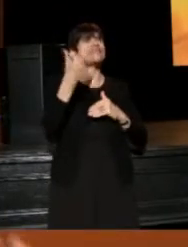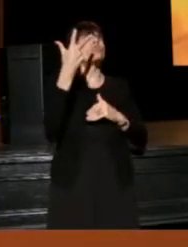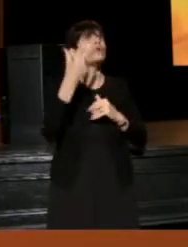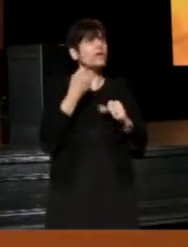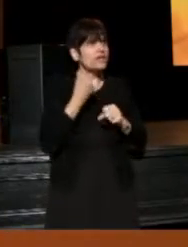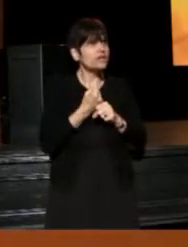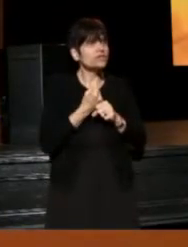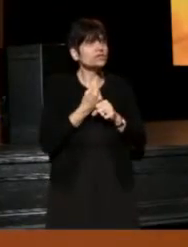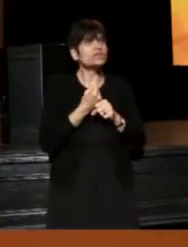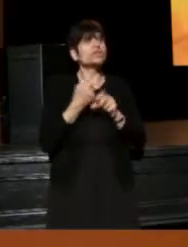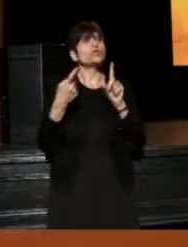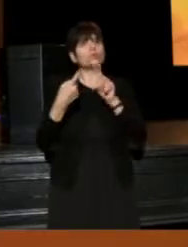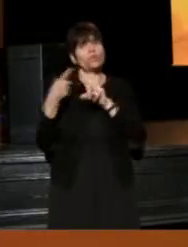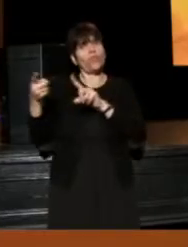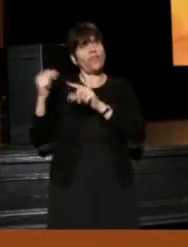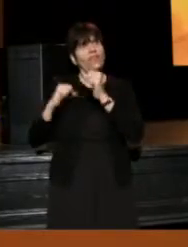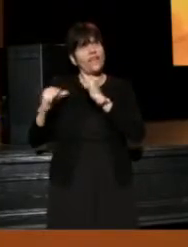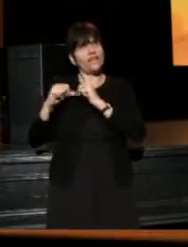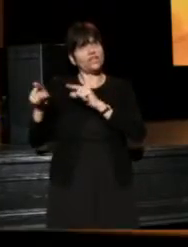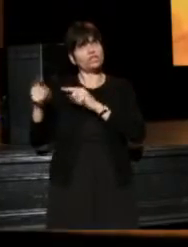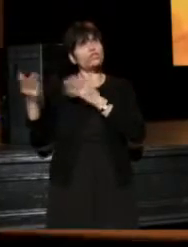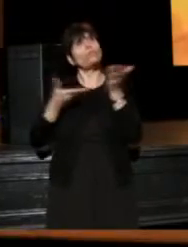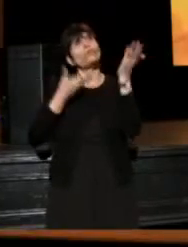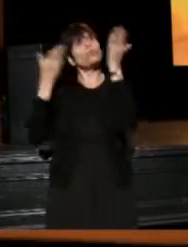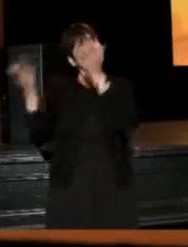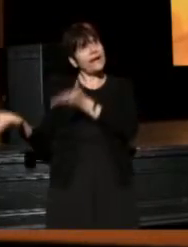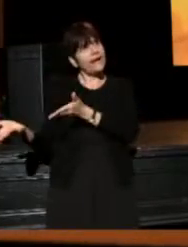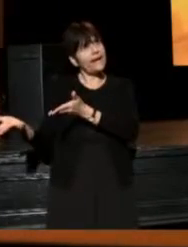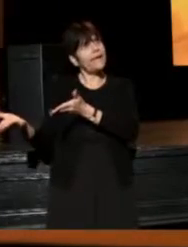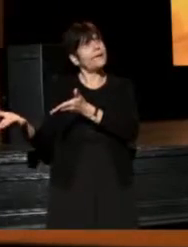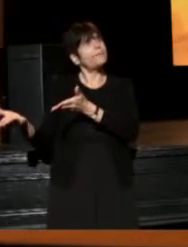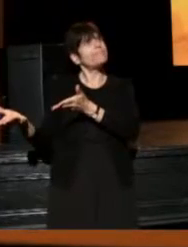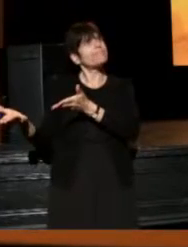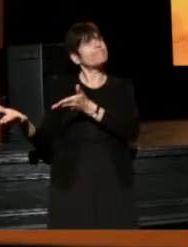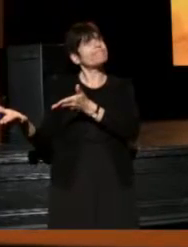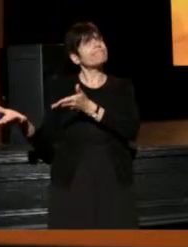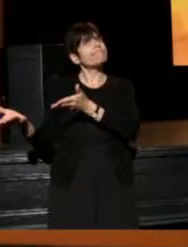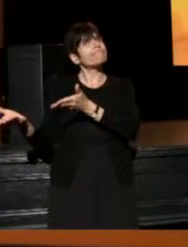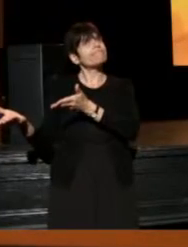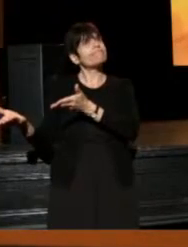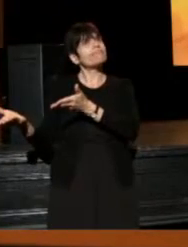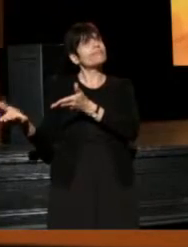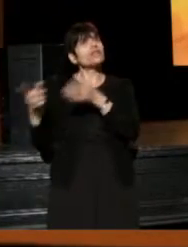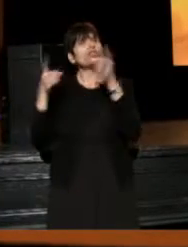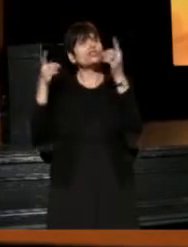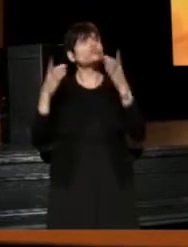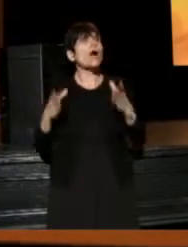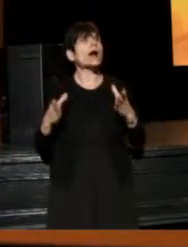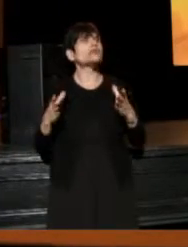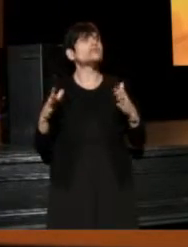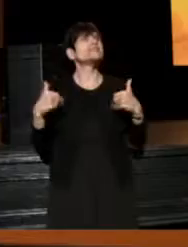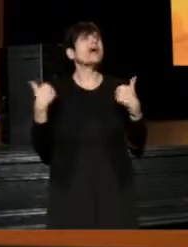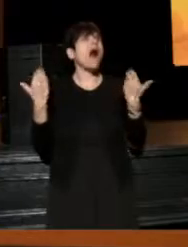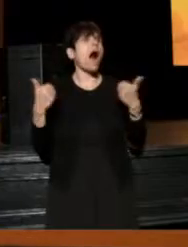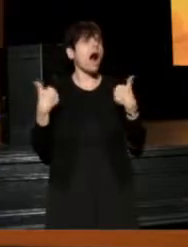to the theater to bring quite young directors, who has worked